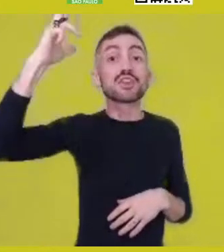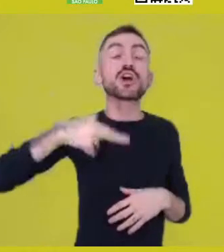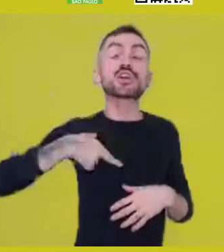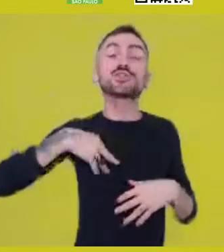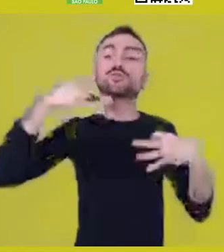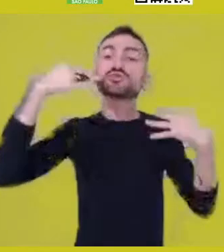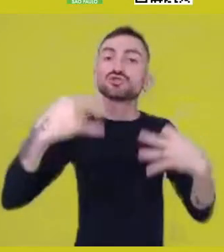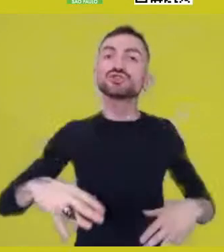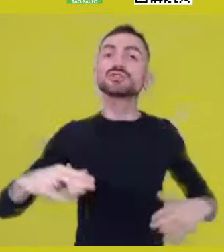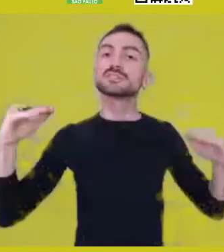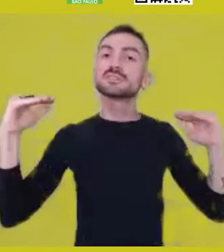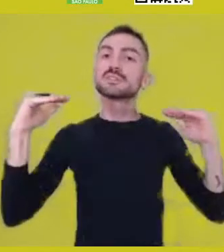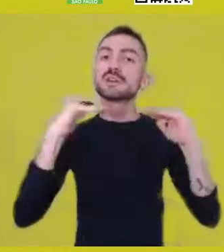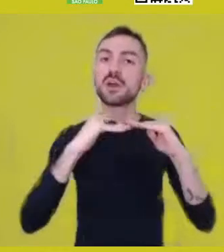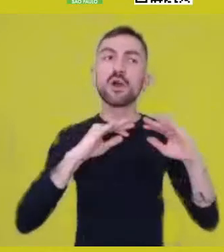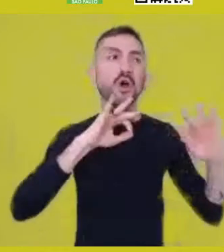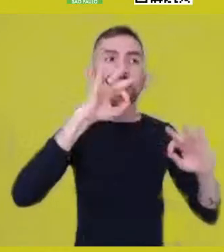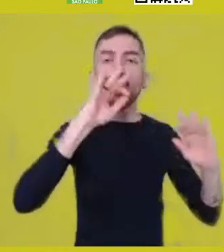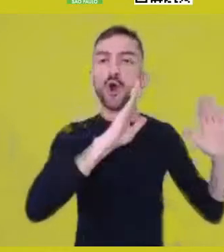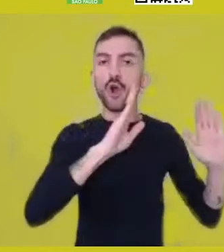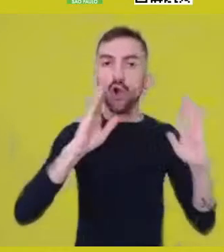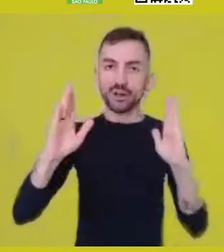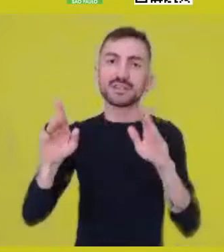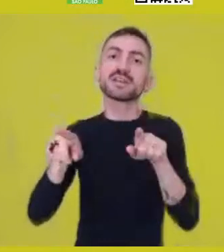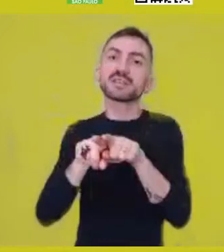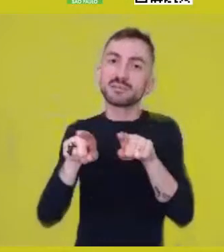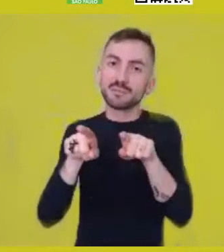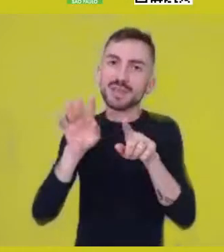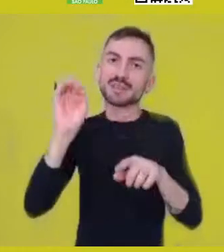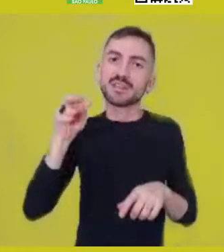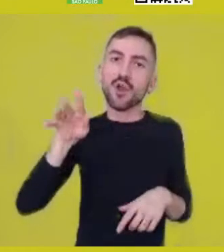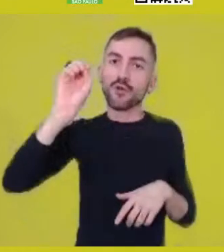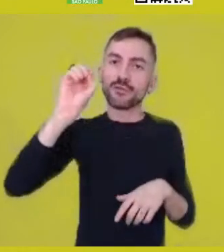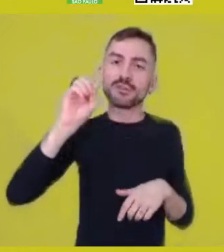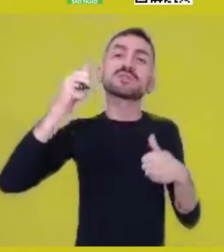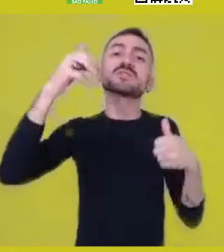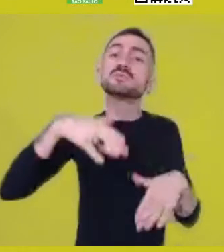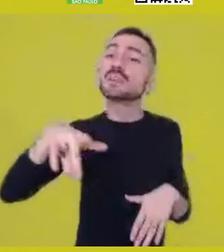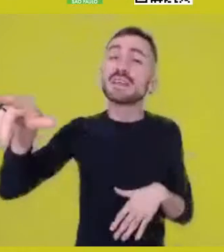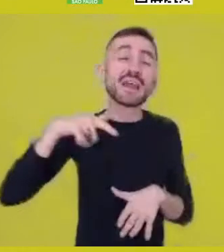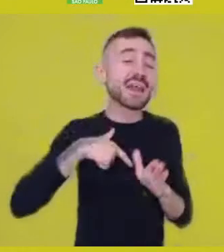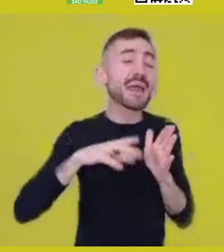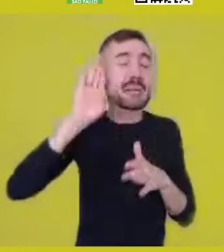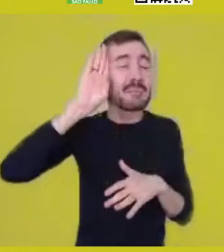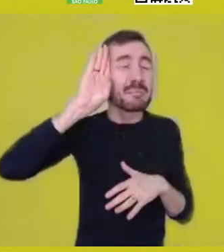and, according to Théophile Obenga, the cornerstone of African philosophy.